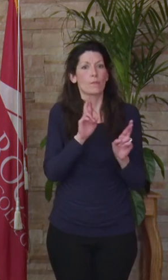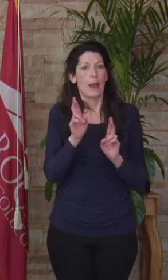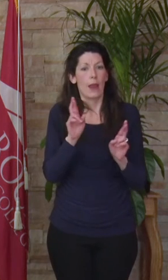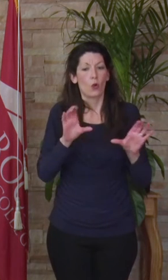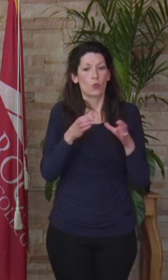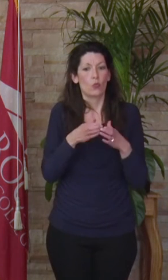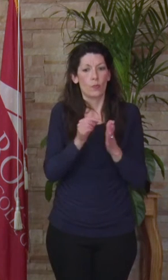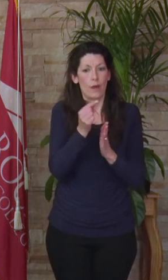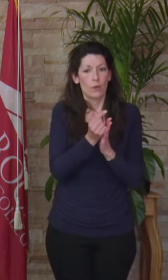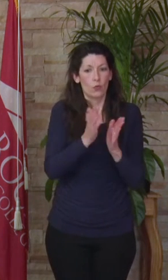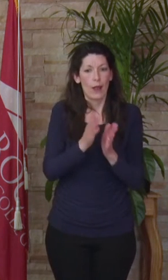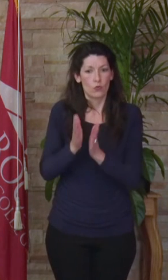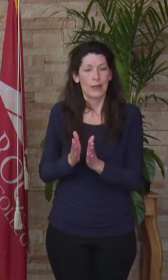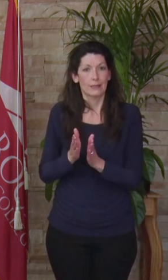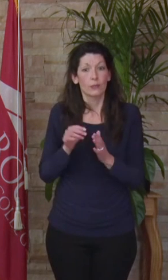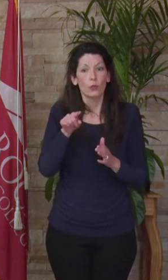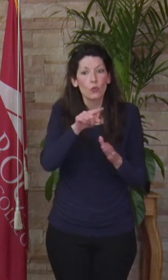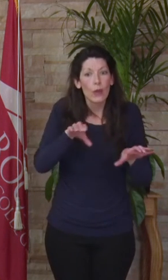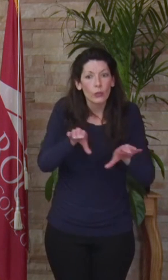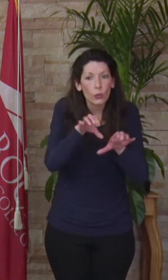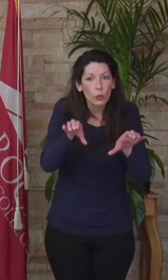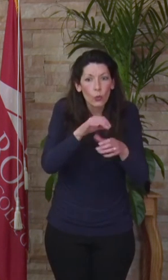due to the fact that you had to do all this while continuing to learn your subject matter.